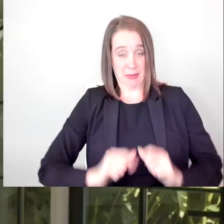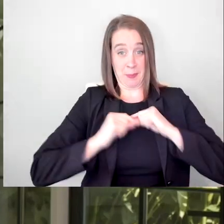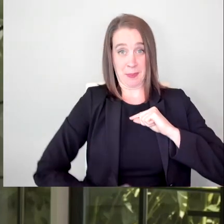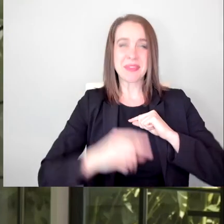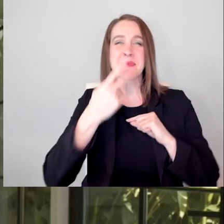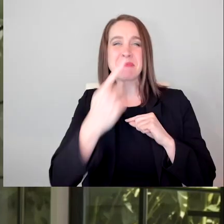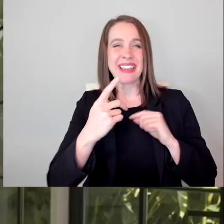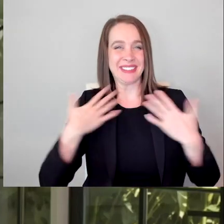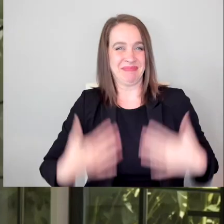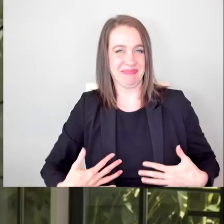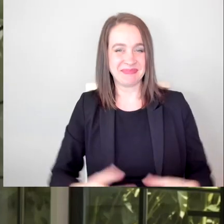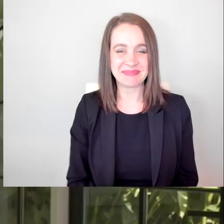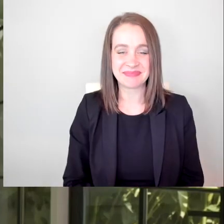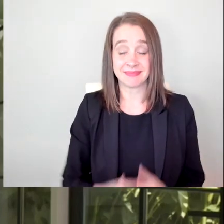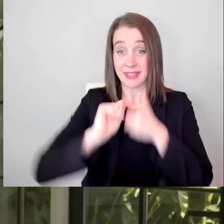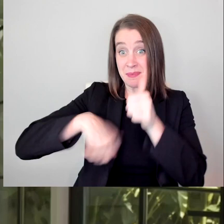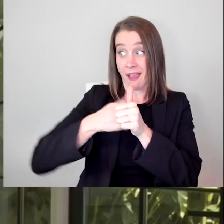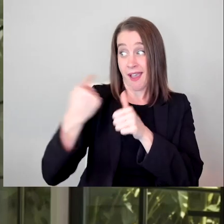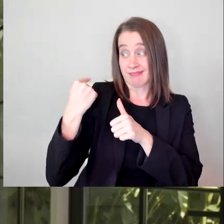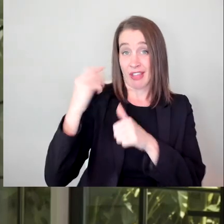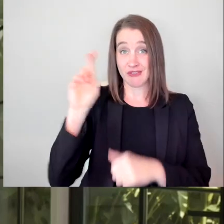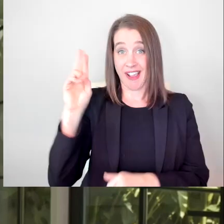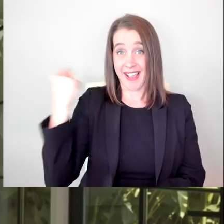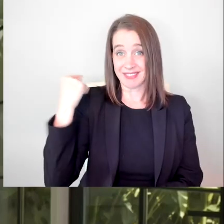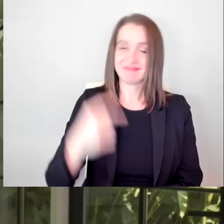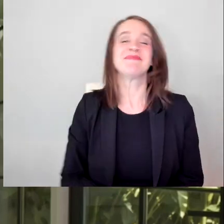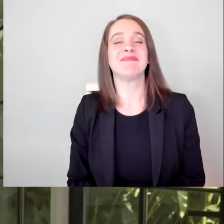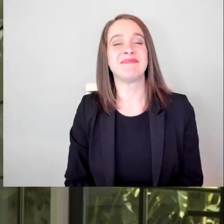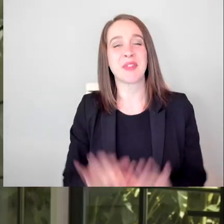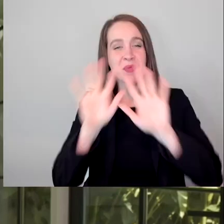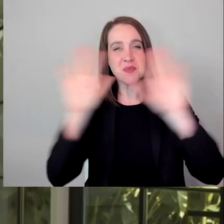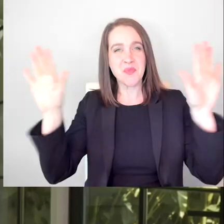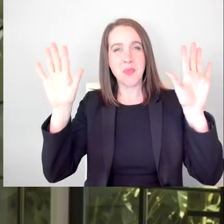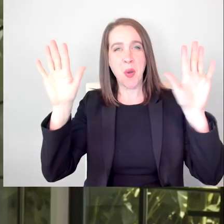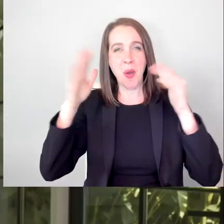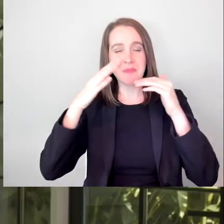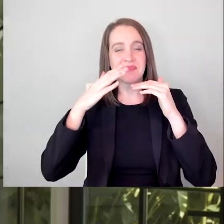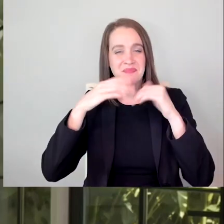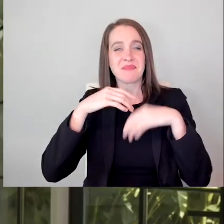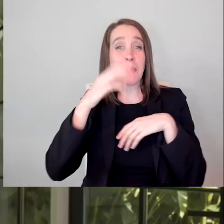Behind me, over my right shoulder is wallpaper with blue and pink palm fronds,